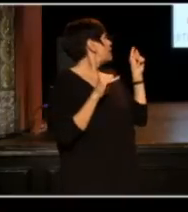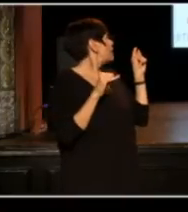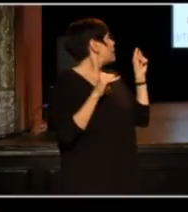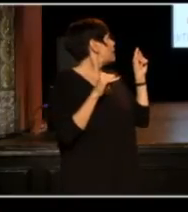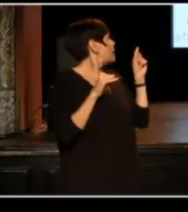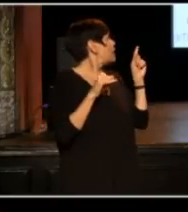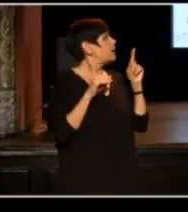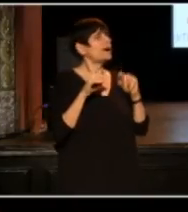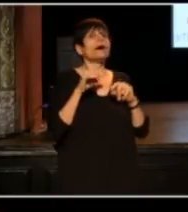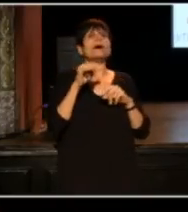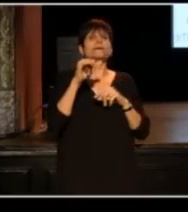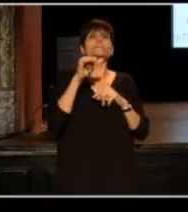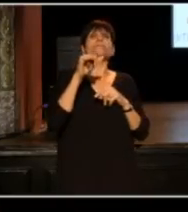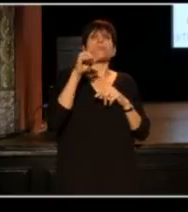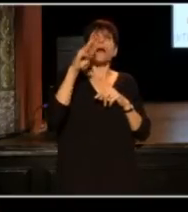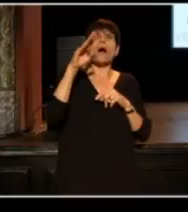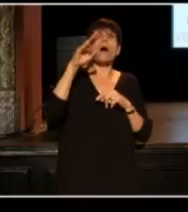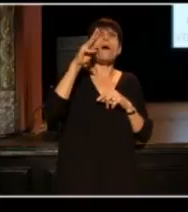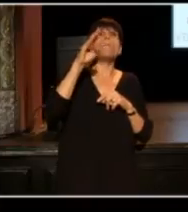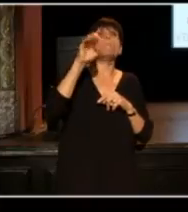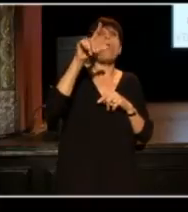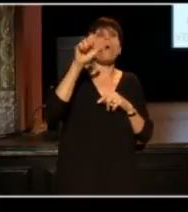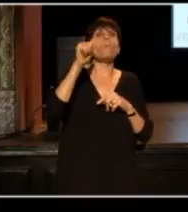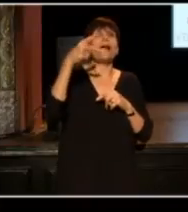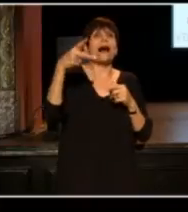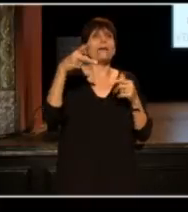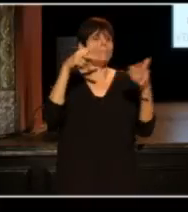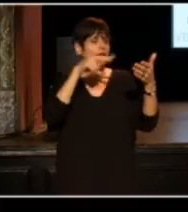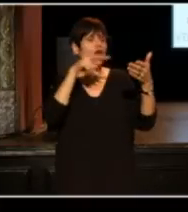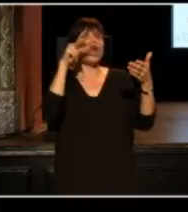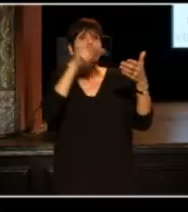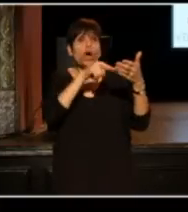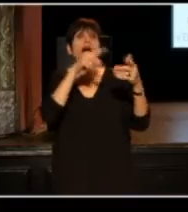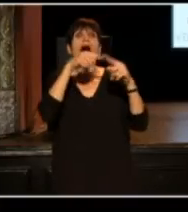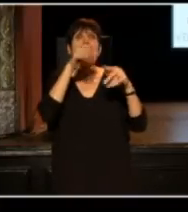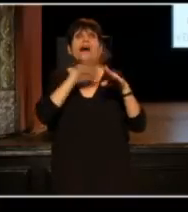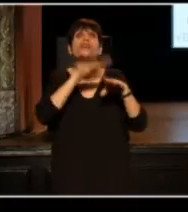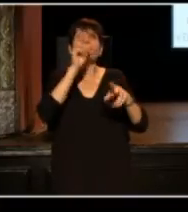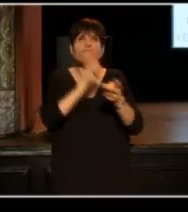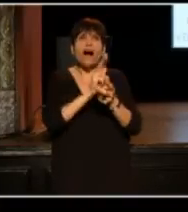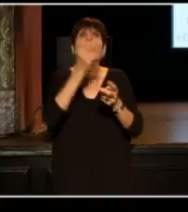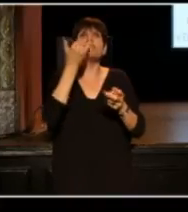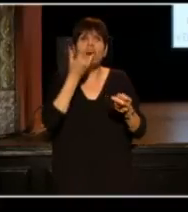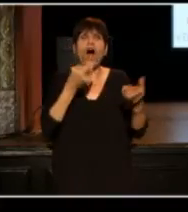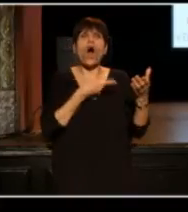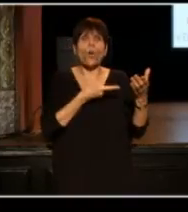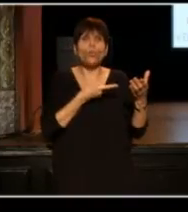There is an mobile app that tells you to just look up at your fucking phone when you are walking down the street.